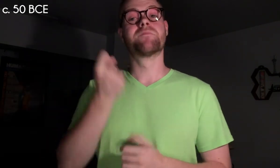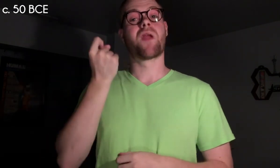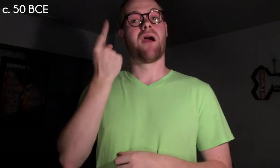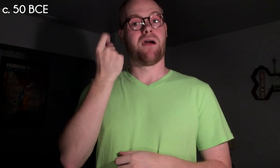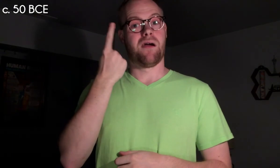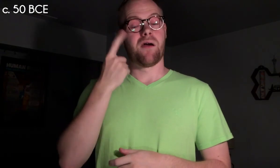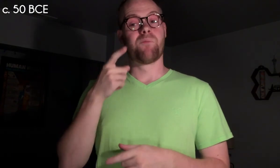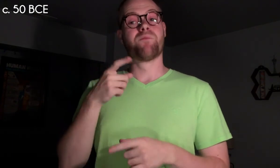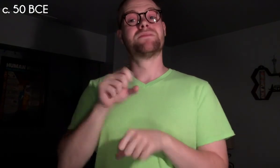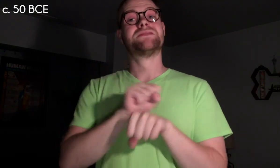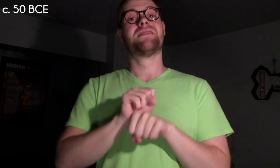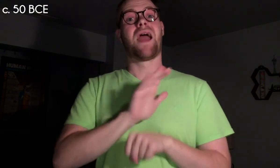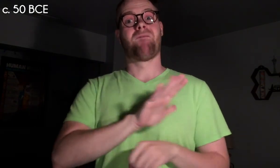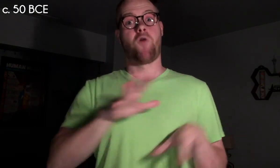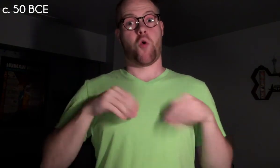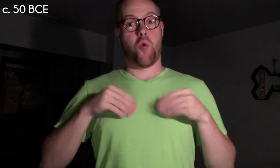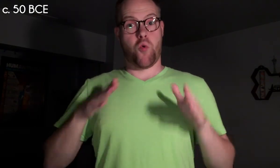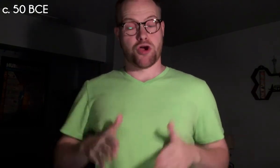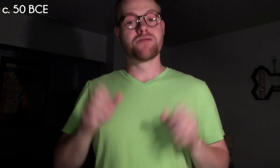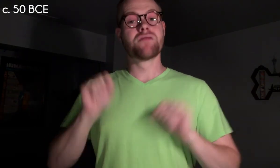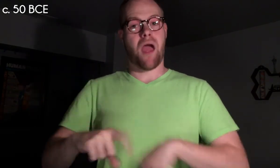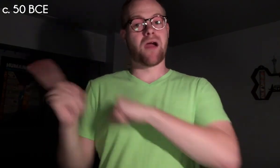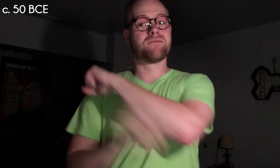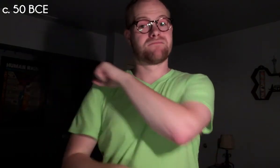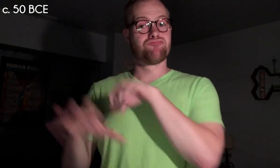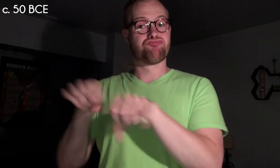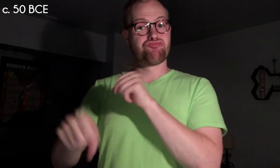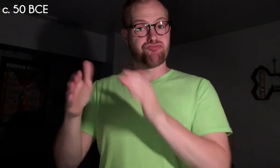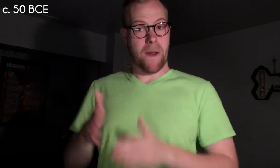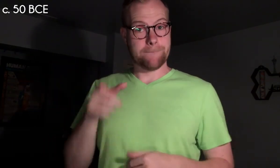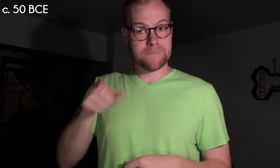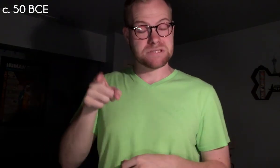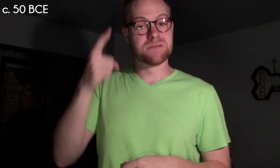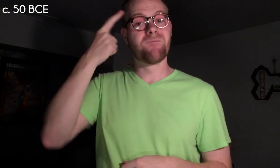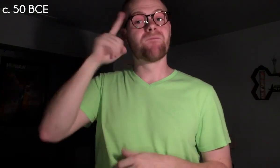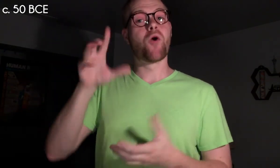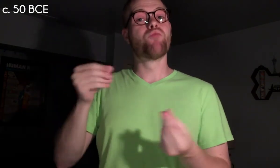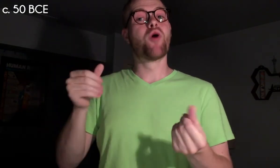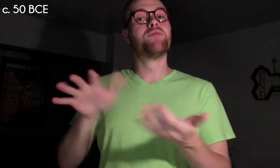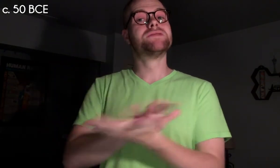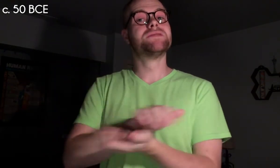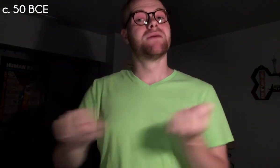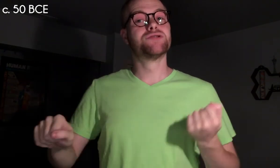The slave's owner, however, could prosecute the rapist for property damage.